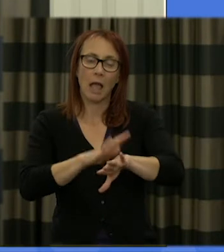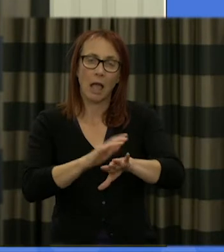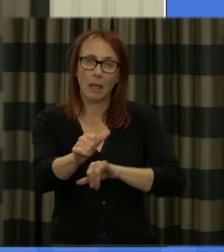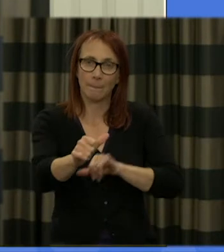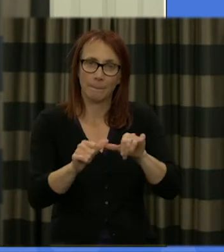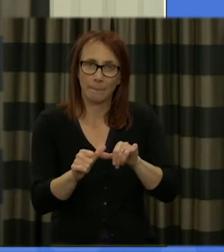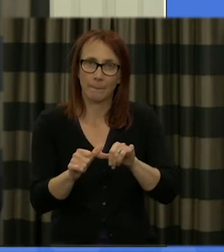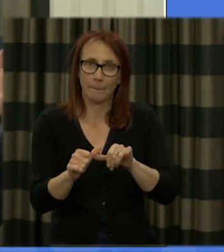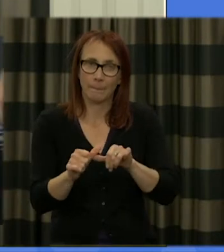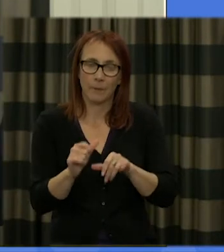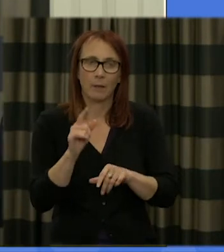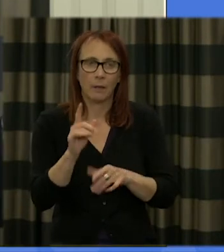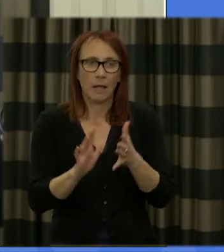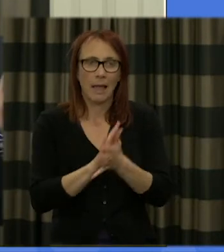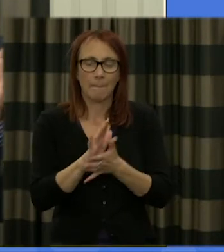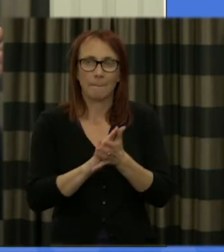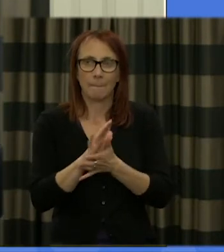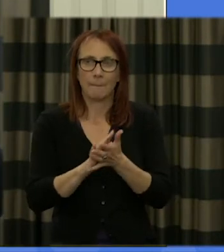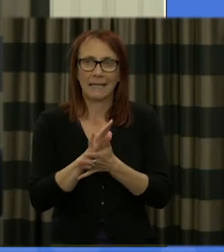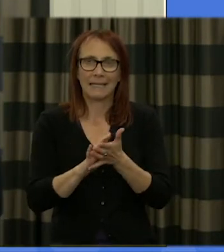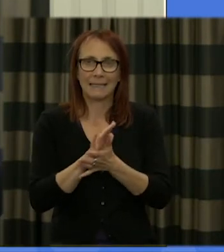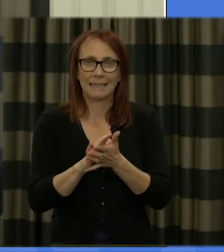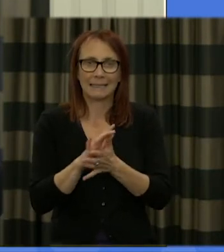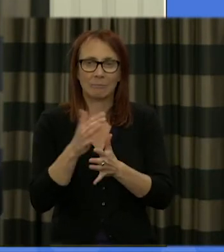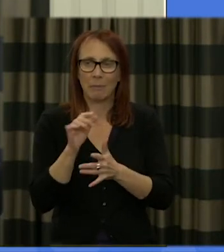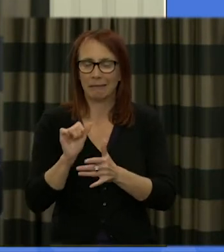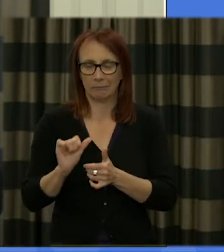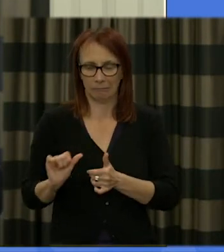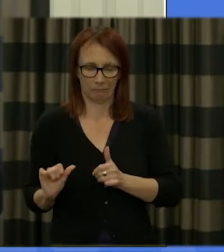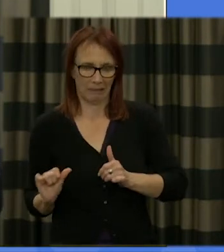opportunity to have a chat with maybe your neighbor and just think yourself